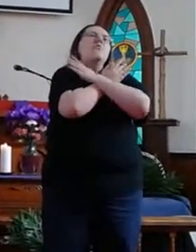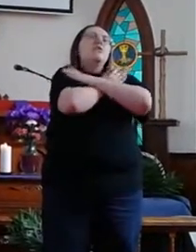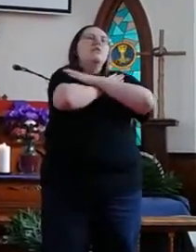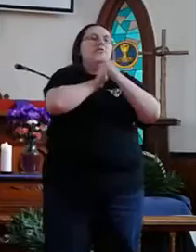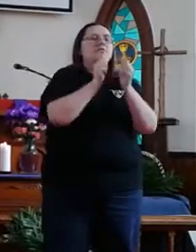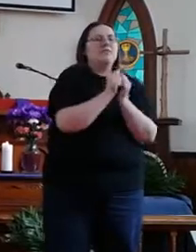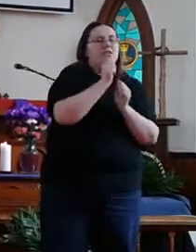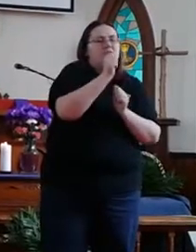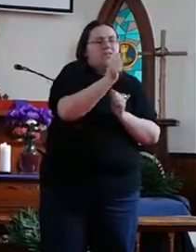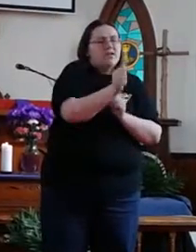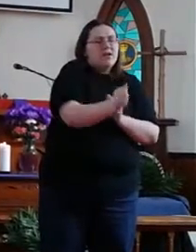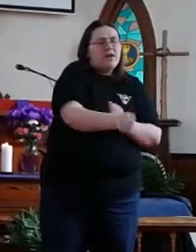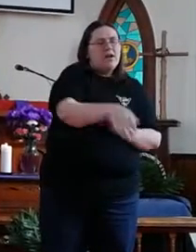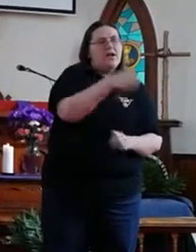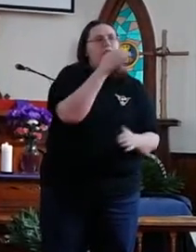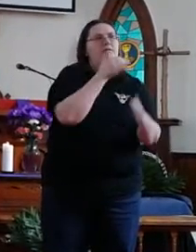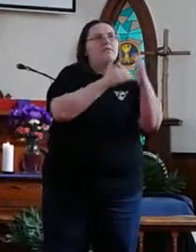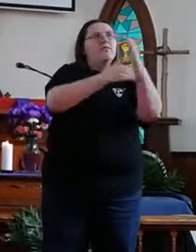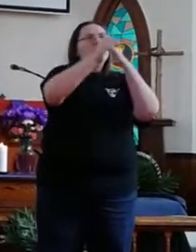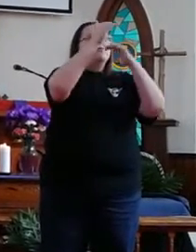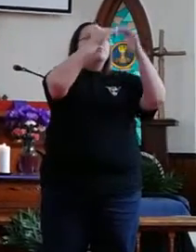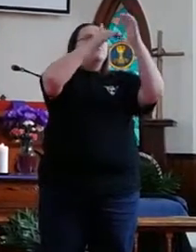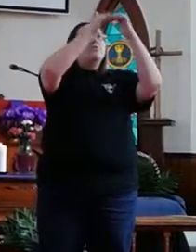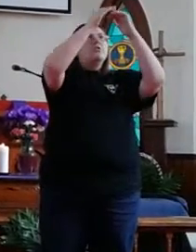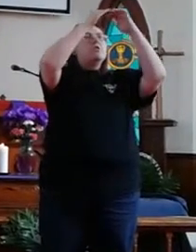Rest beyond the river